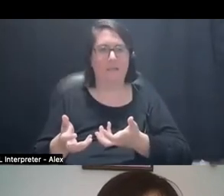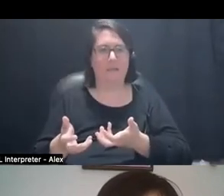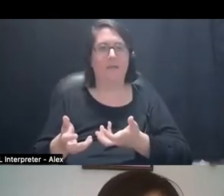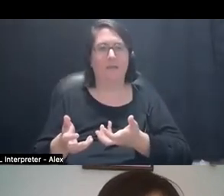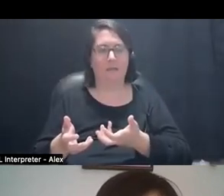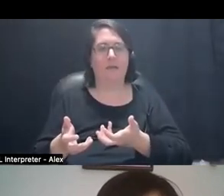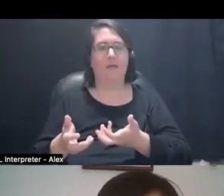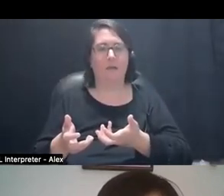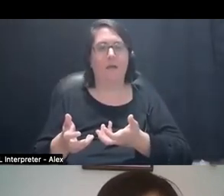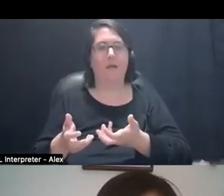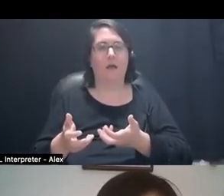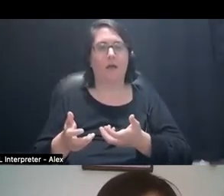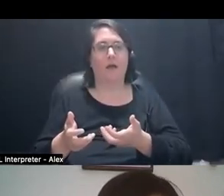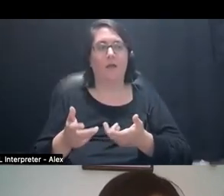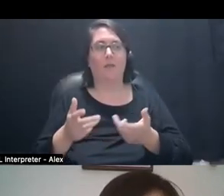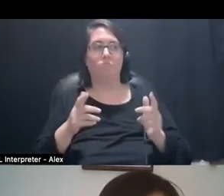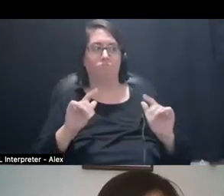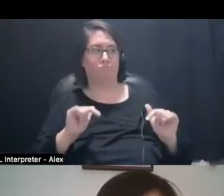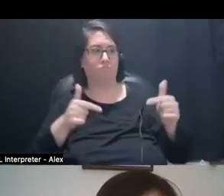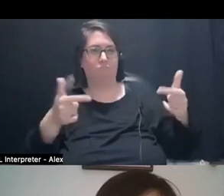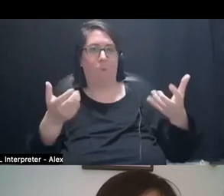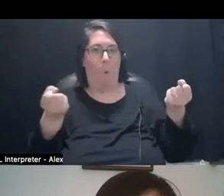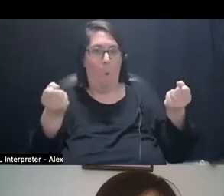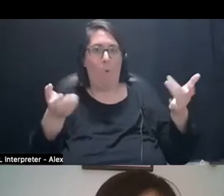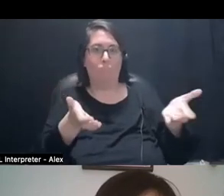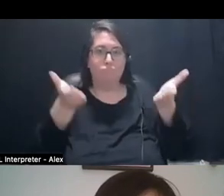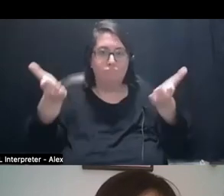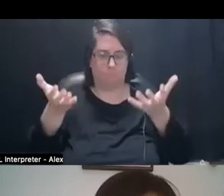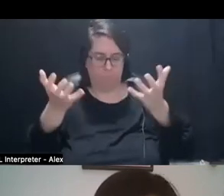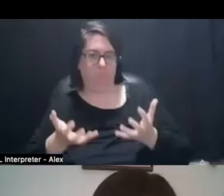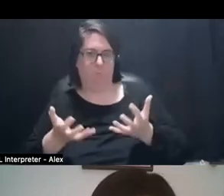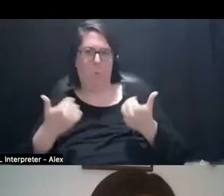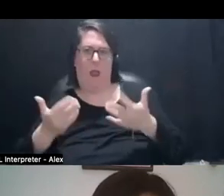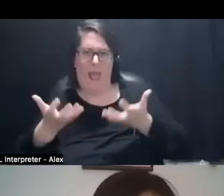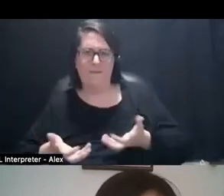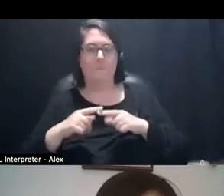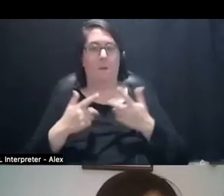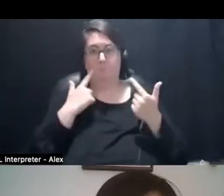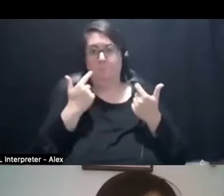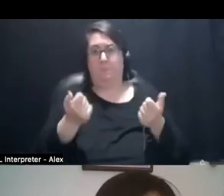I'm gonna let people hold the pieces. Anyone who comes who wants to like hold stuff and like antlers are always fun